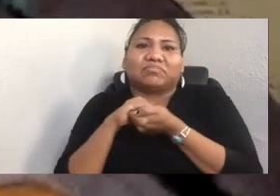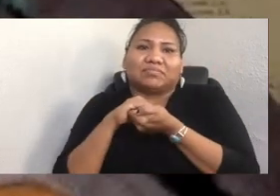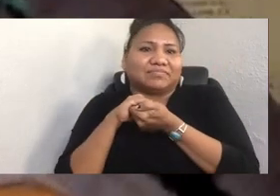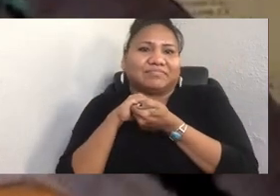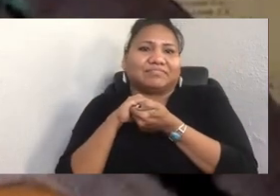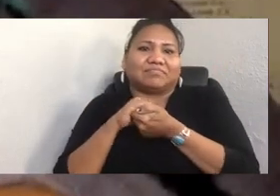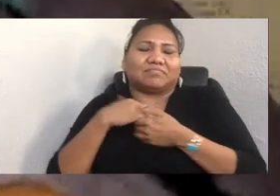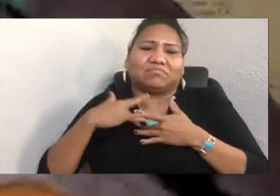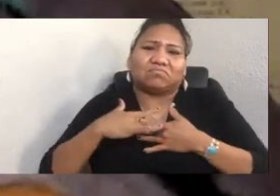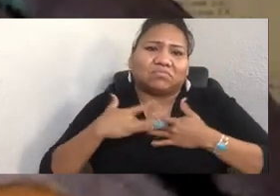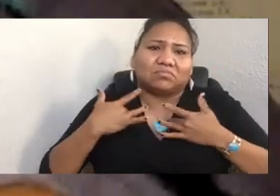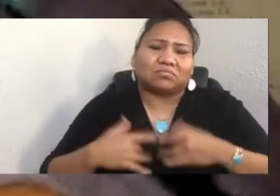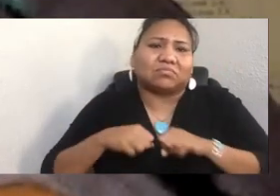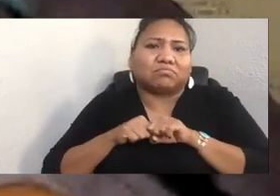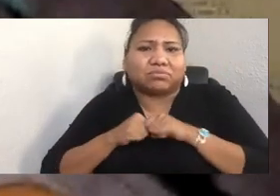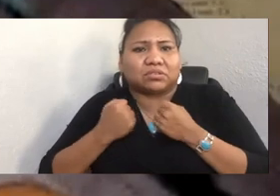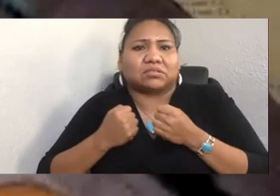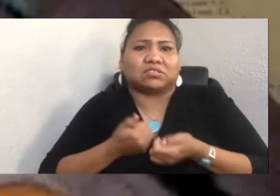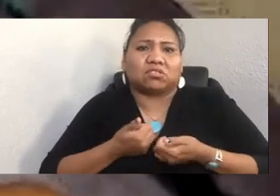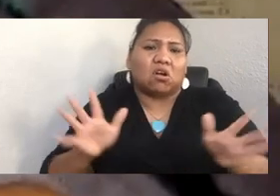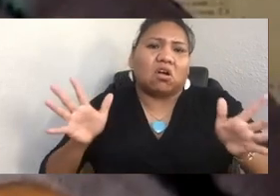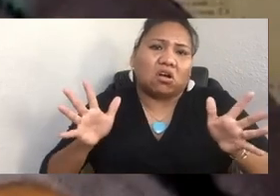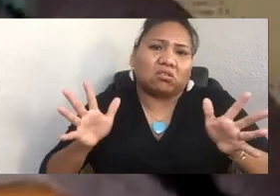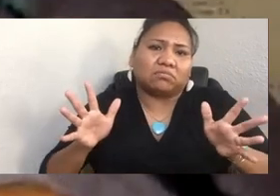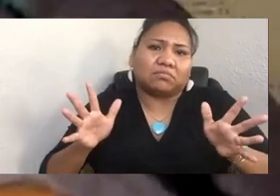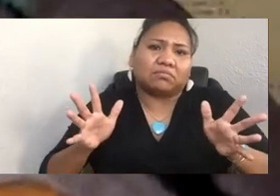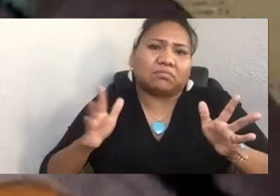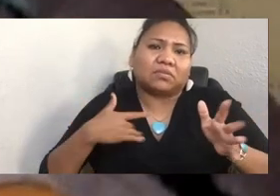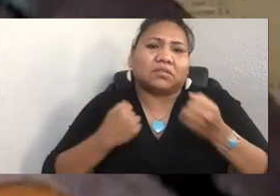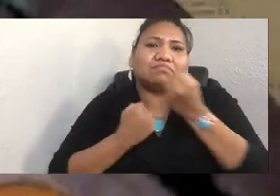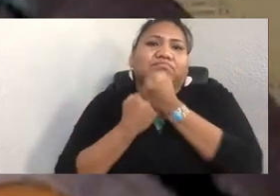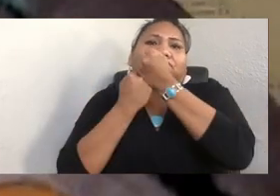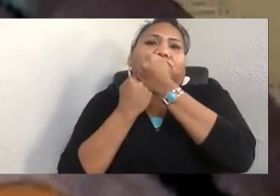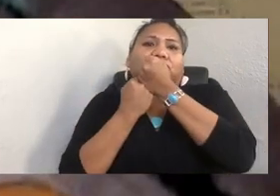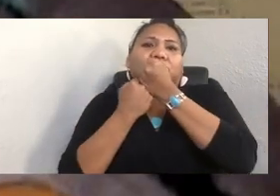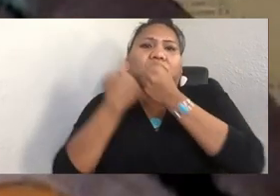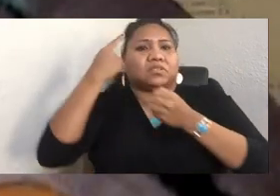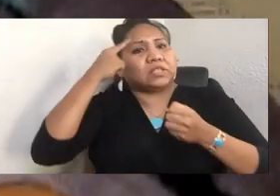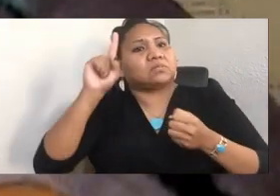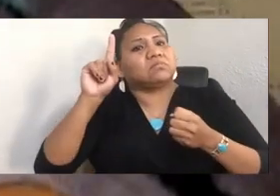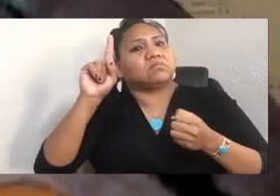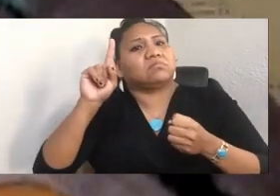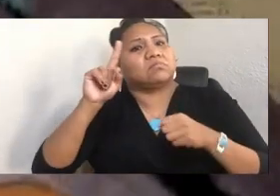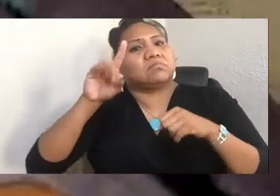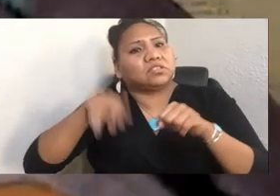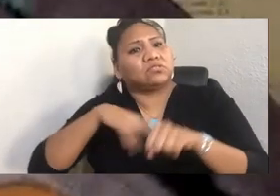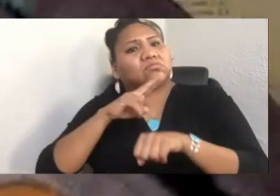I stand in support of the National Indian Boarding School Coalition and want to know to whom money should be given to